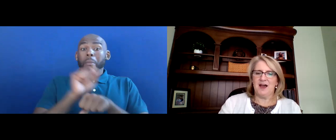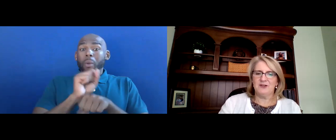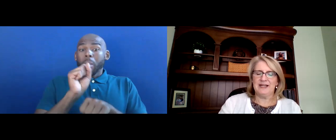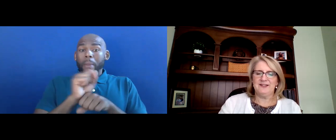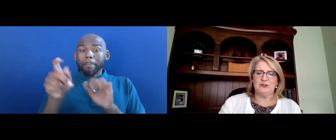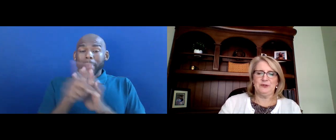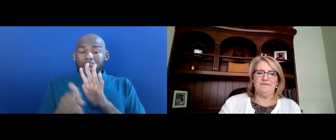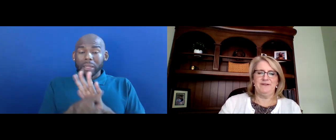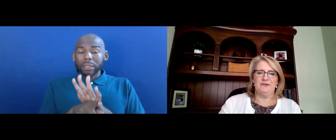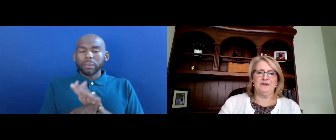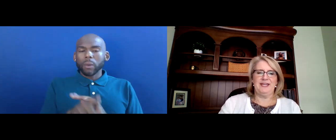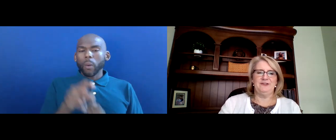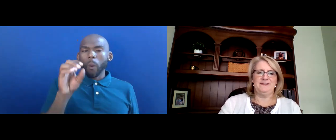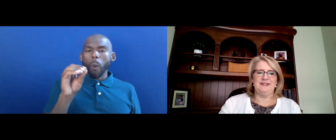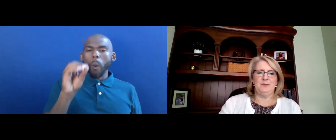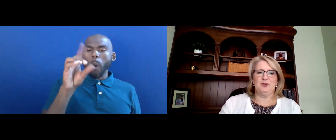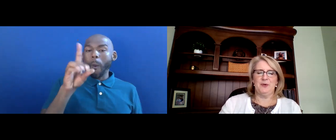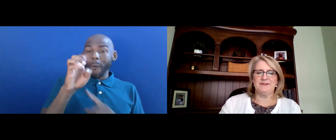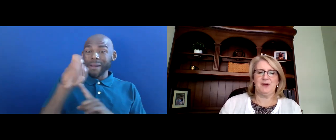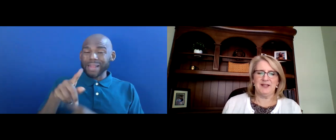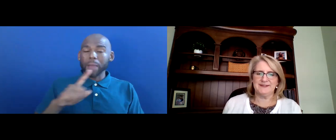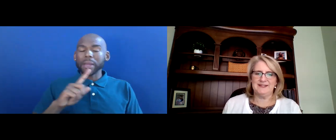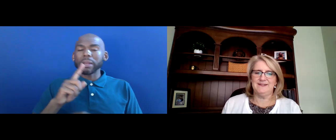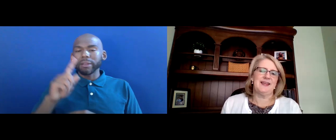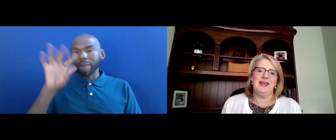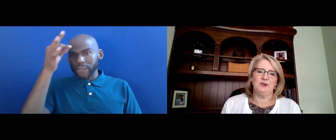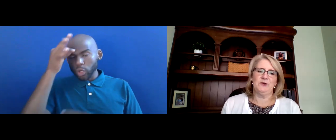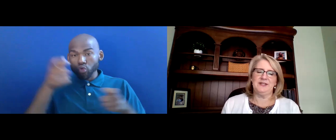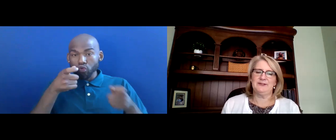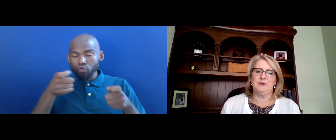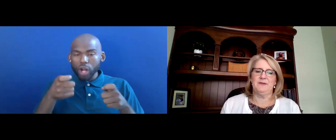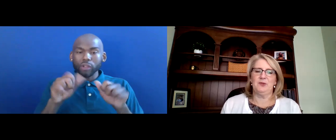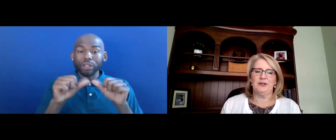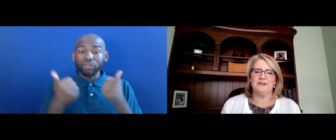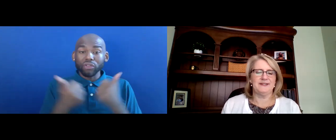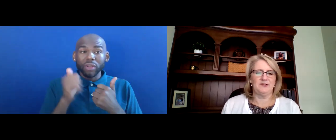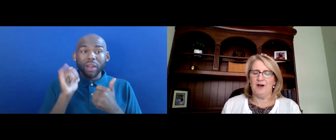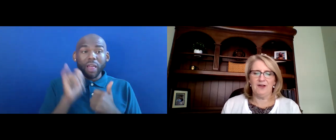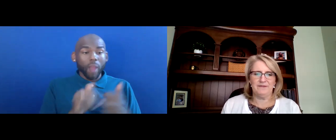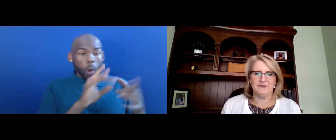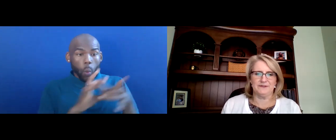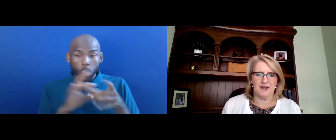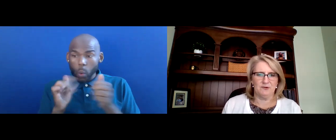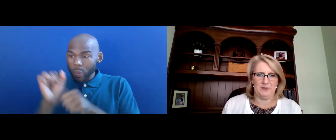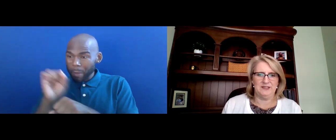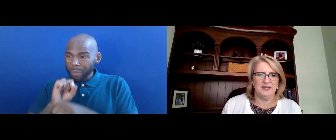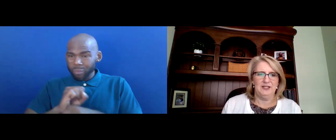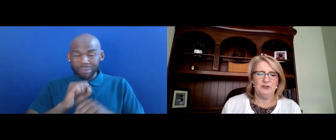NONREGULATORY FEDERALS THAT PROMOTES POLICIES AND COORDINATES WITH EMPLOYERS IN ALL LEVELS OF GOVERNMENT TO